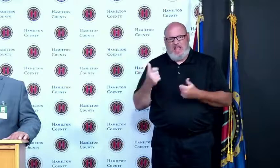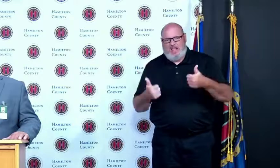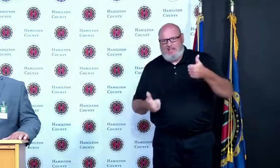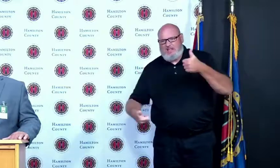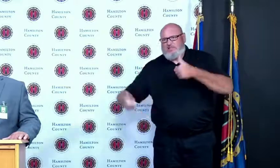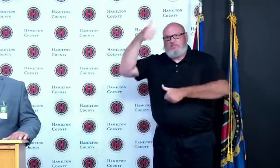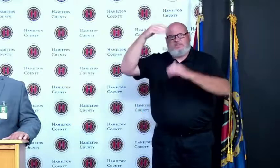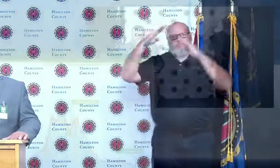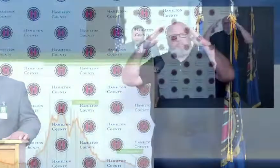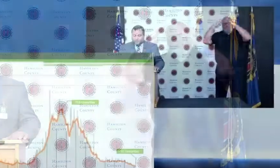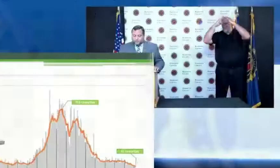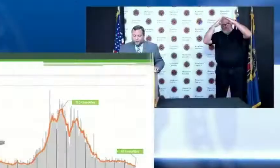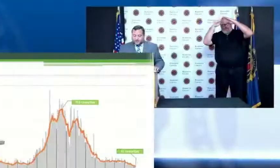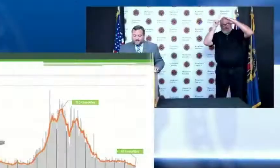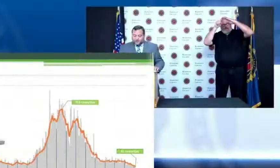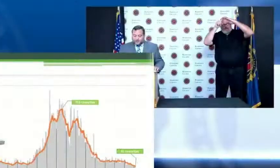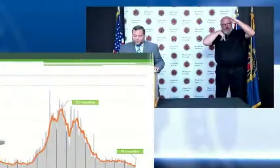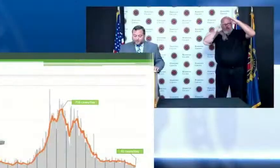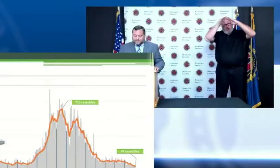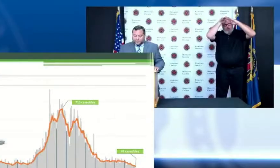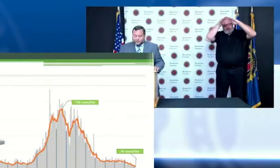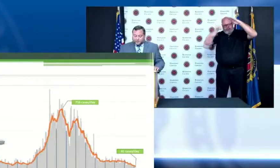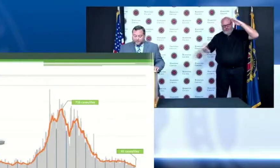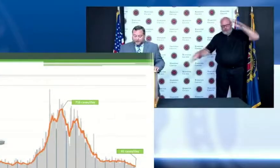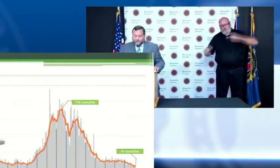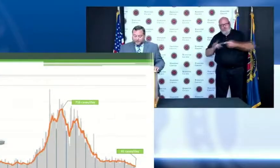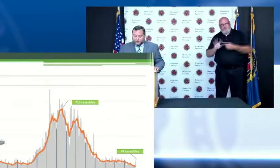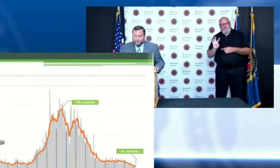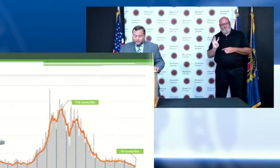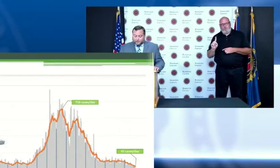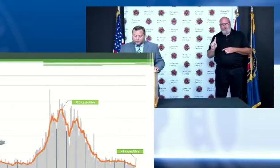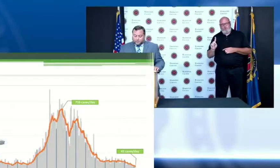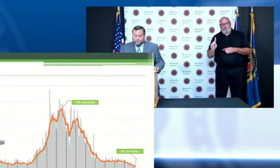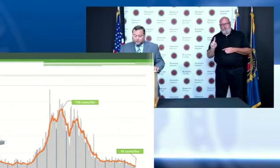so we have seen just such a drastic decrease in the number of cases here within our community